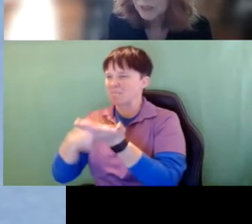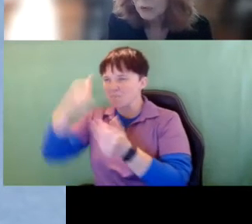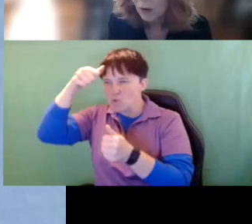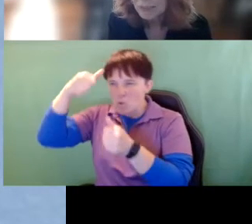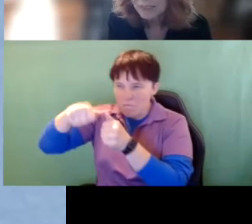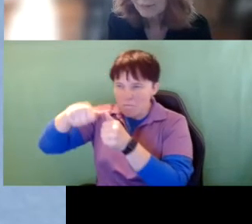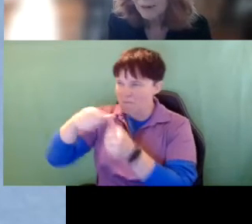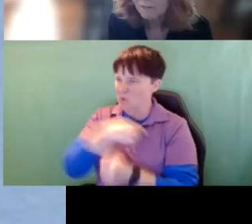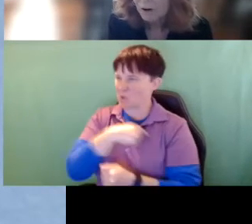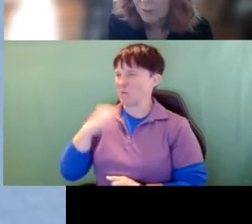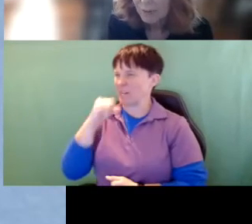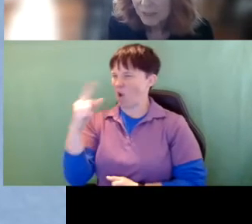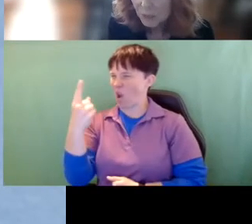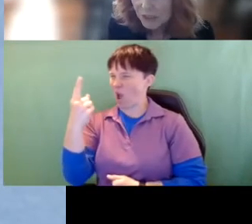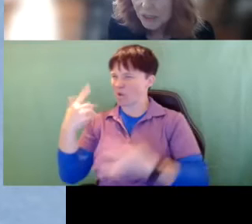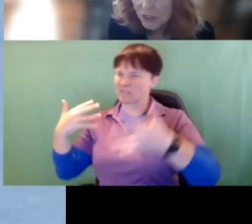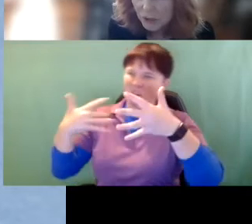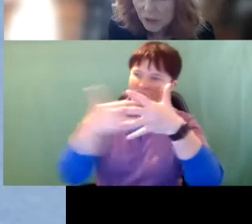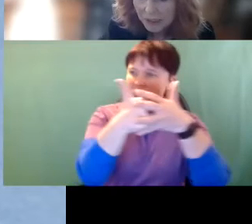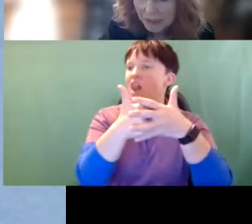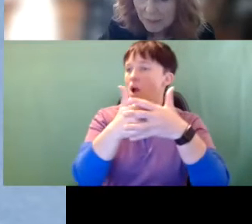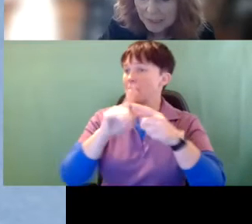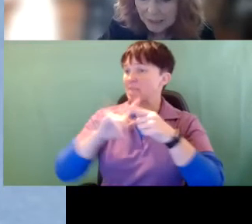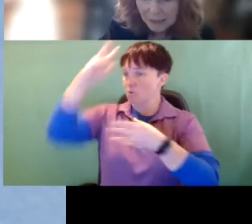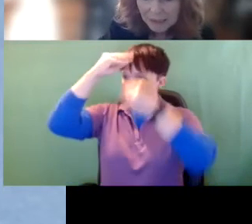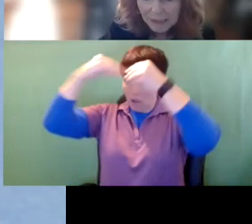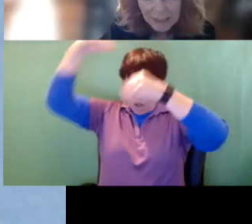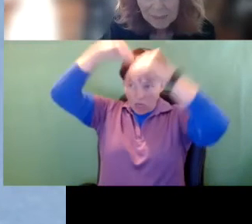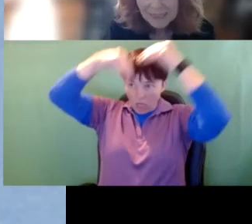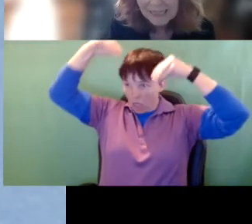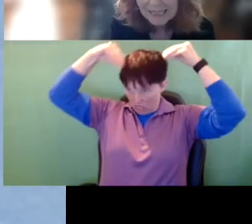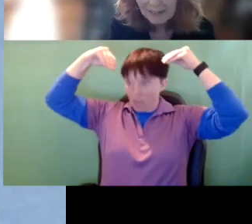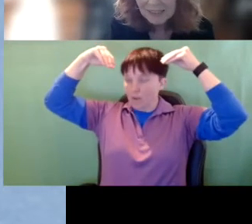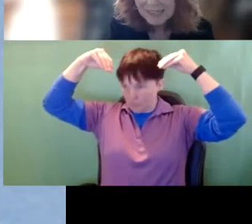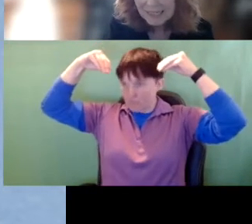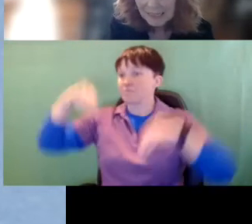don't always get that far but that's where it's stored in the Amygdala. But these seven